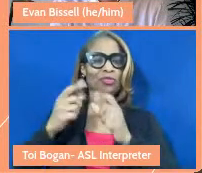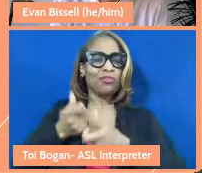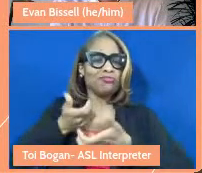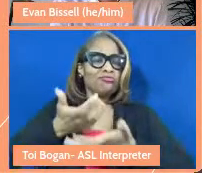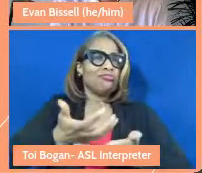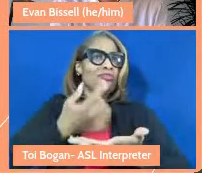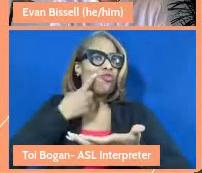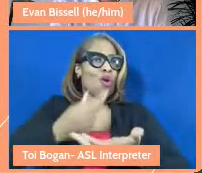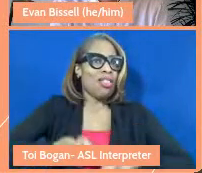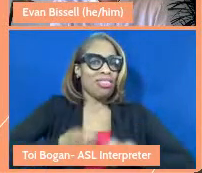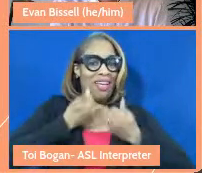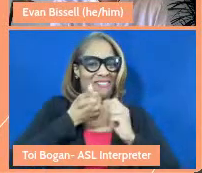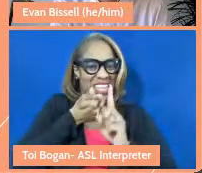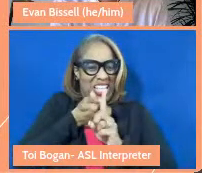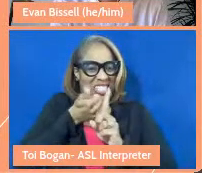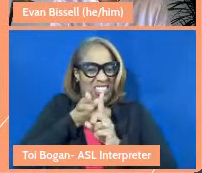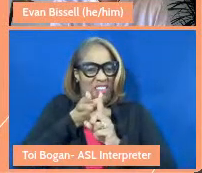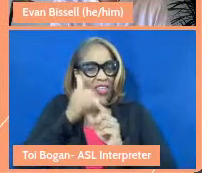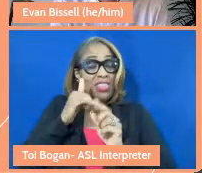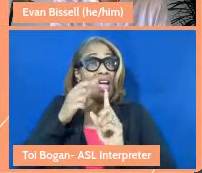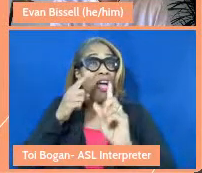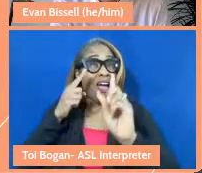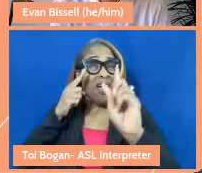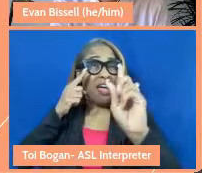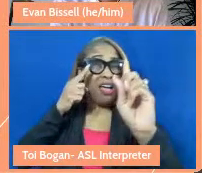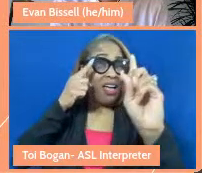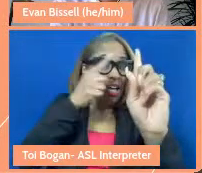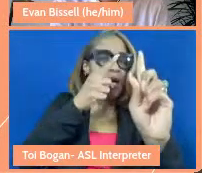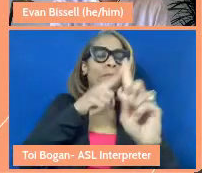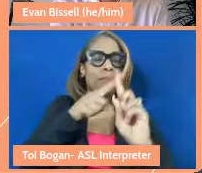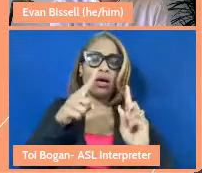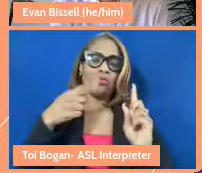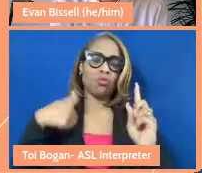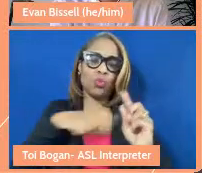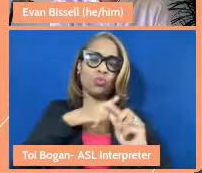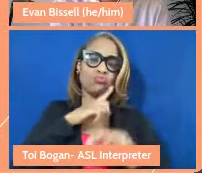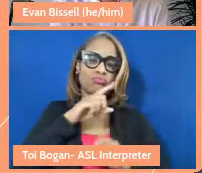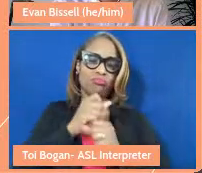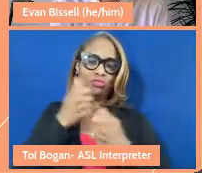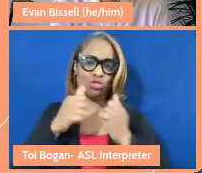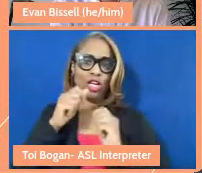And that's aspirational, but that's what we try to move toward, a circle of human concern